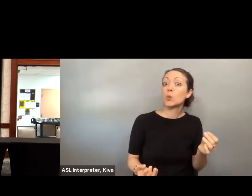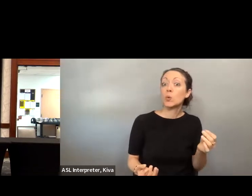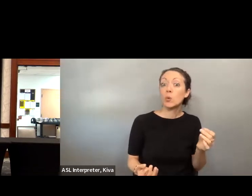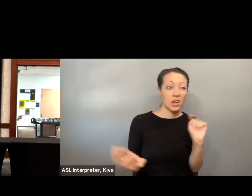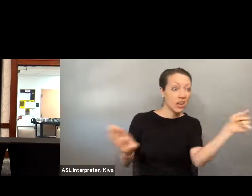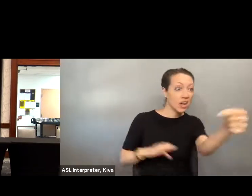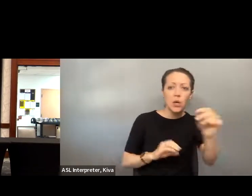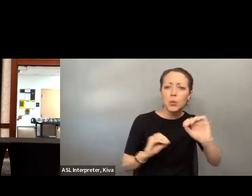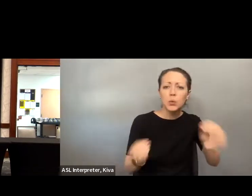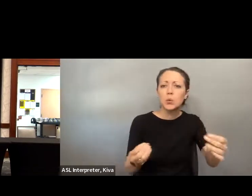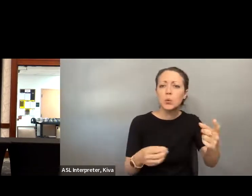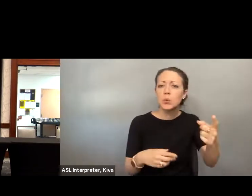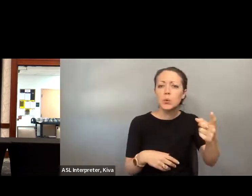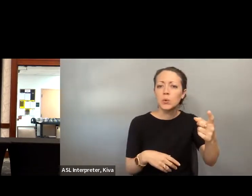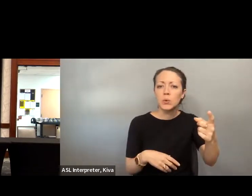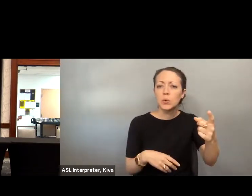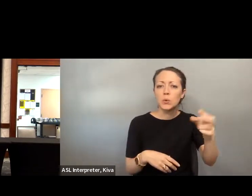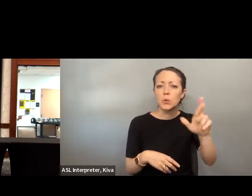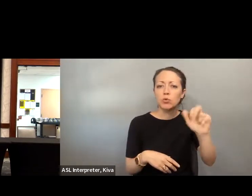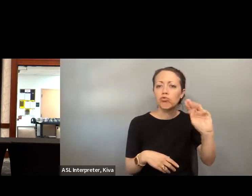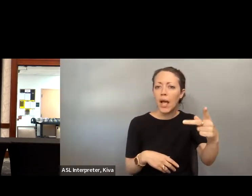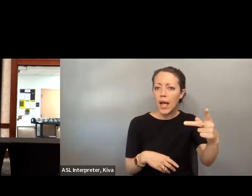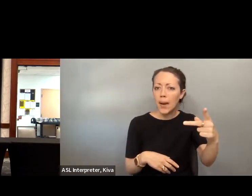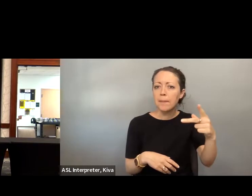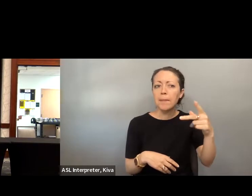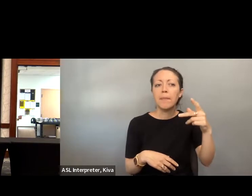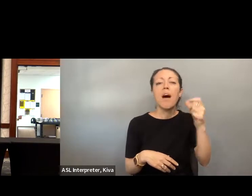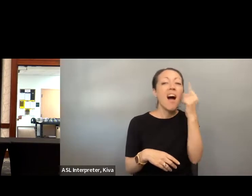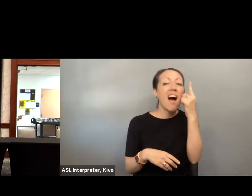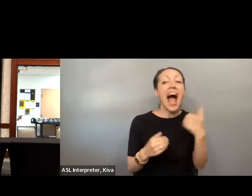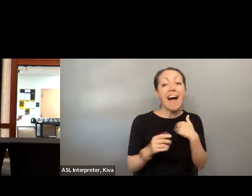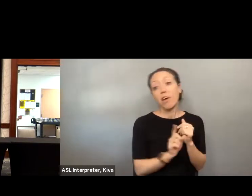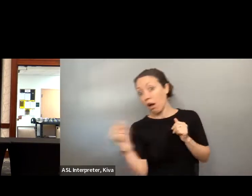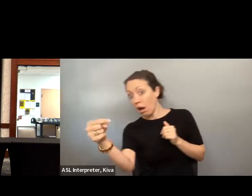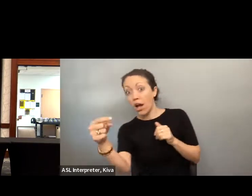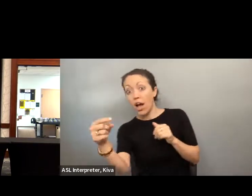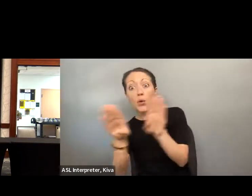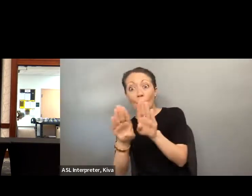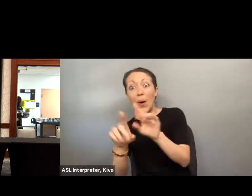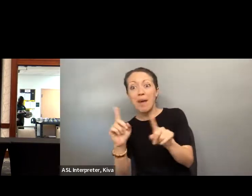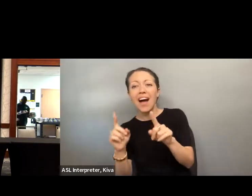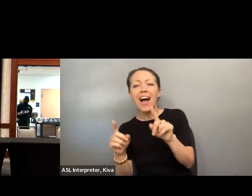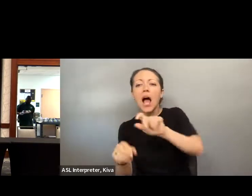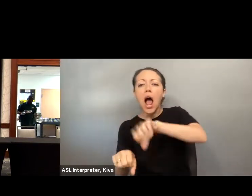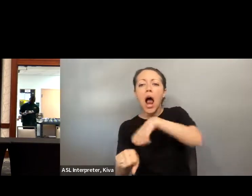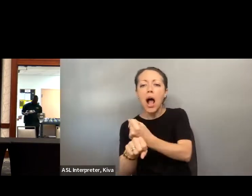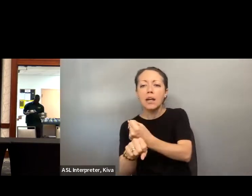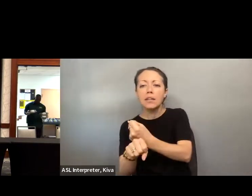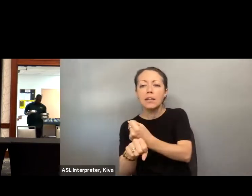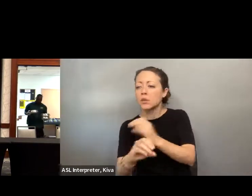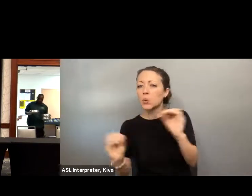old brain thought so at least . But the precinct captain My call it naive, or call it optimistic. 18 brain thought so, at least, but the precinct Captain sheepishly told me that there was no ramp, not only the side entrance, could not be accessed. told me there was no ramp. Not only the side entrance